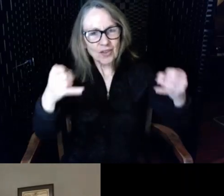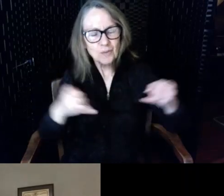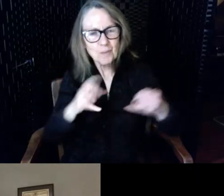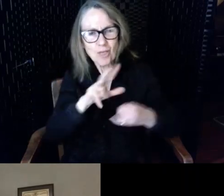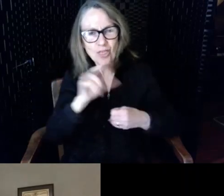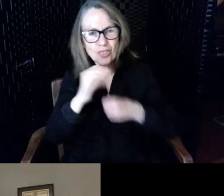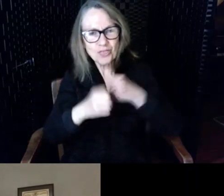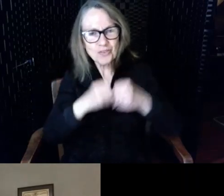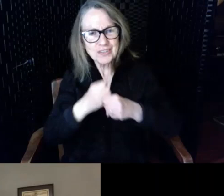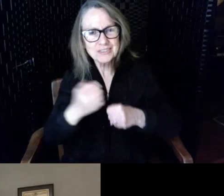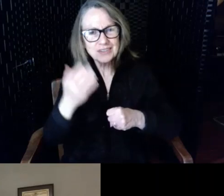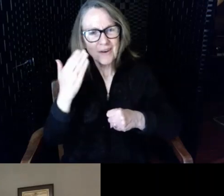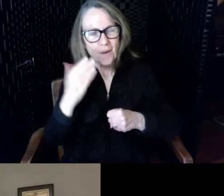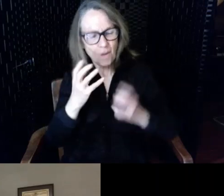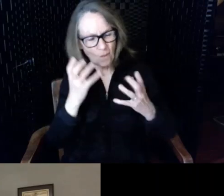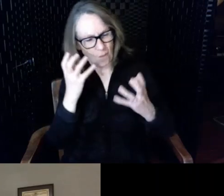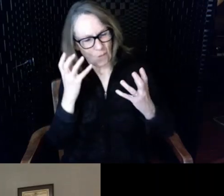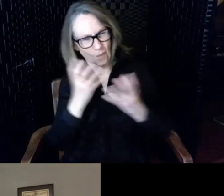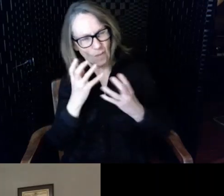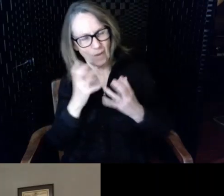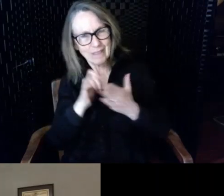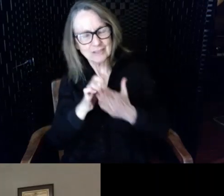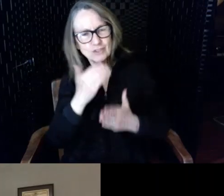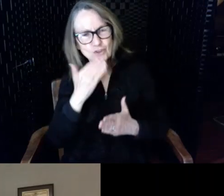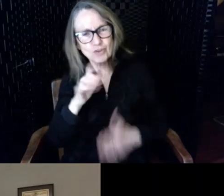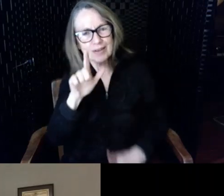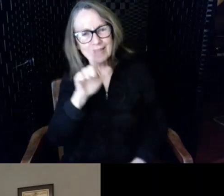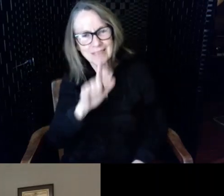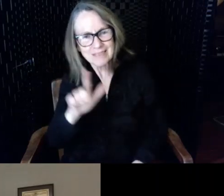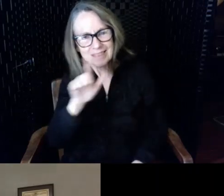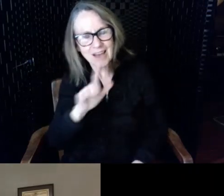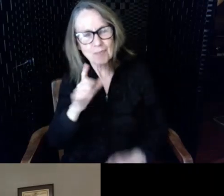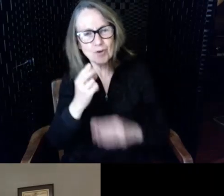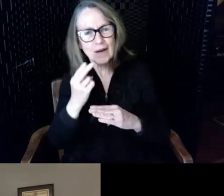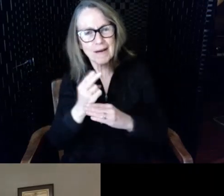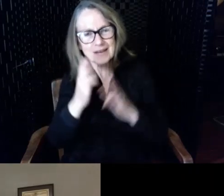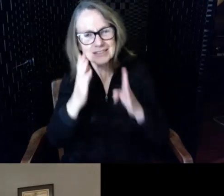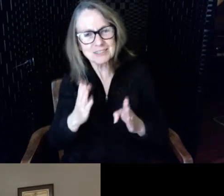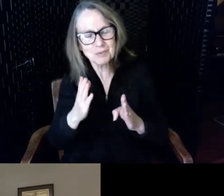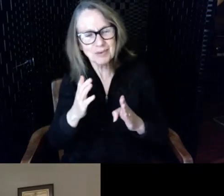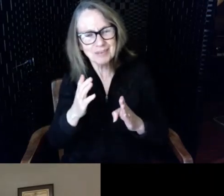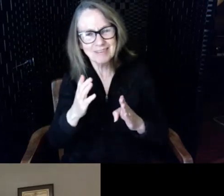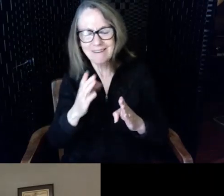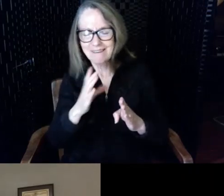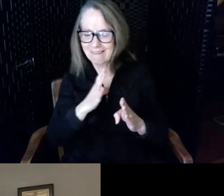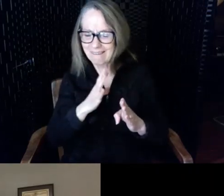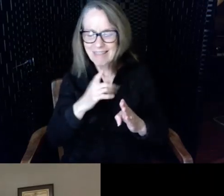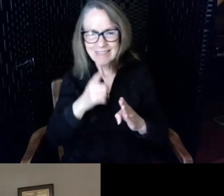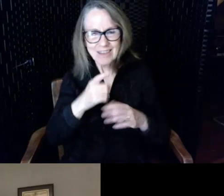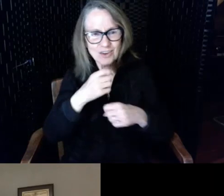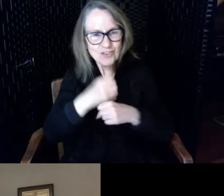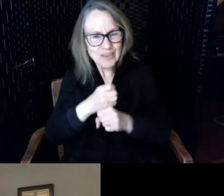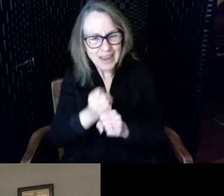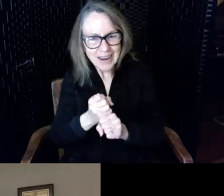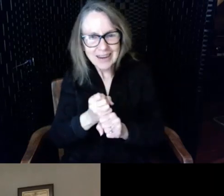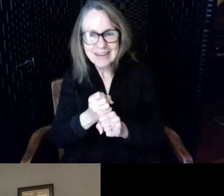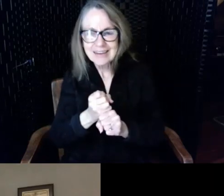good library patron this is what library patrons do they create solutions for